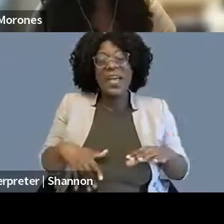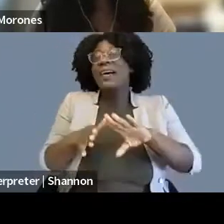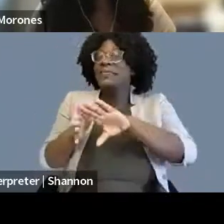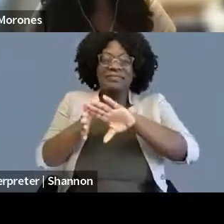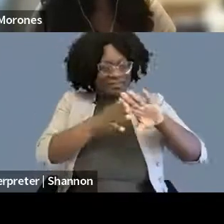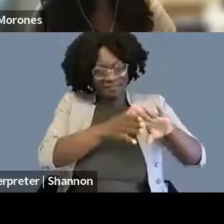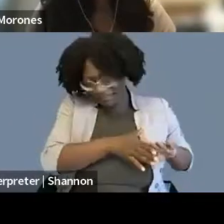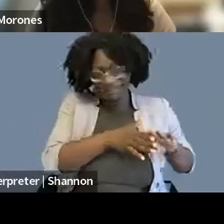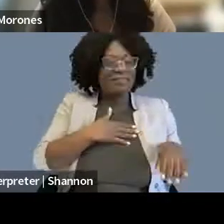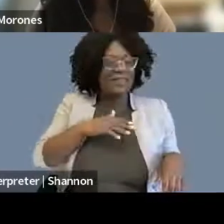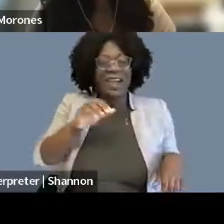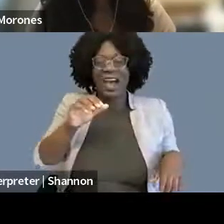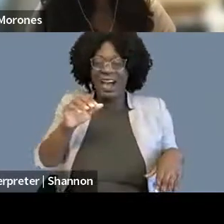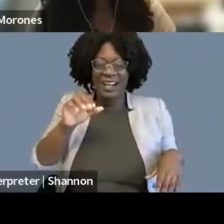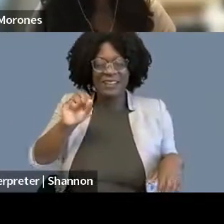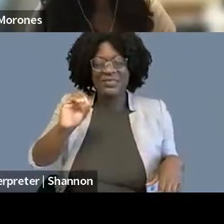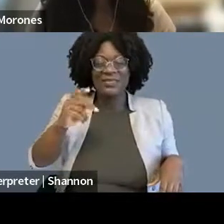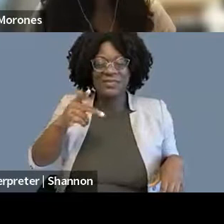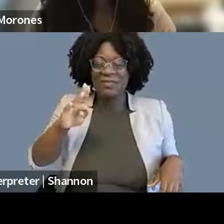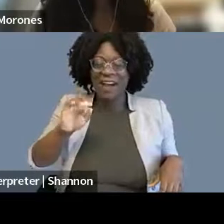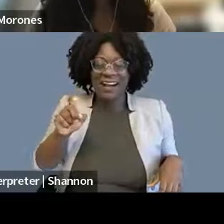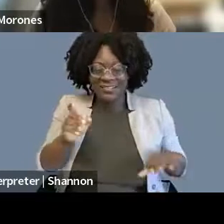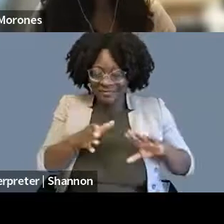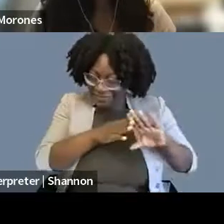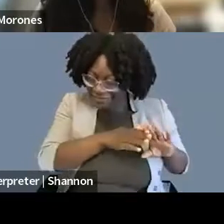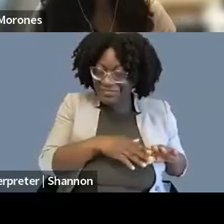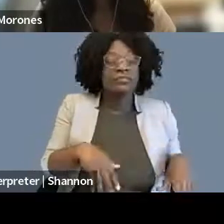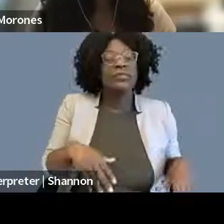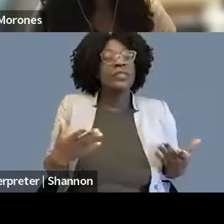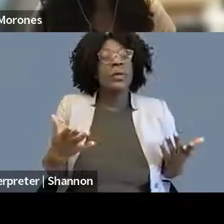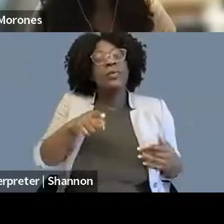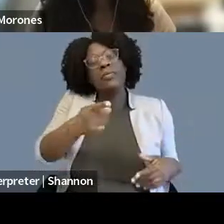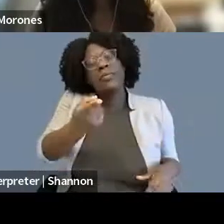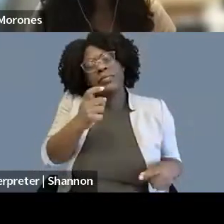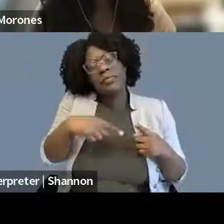But what are my days like? Kendra, I hope it's not anticlimactic.